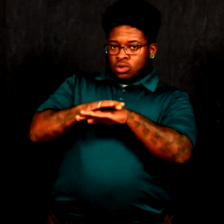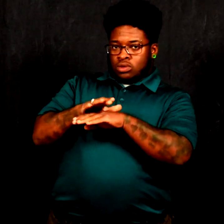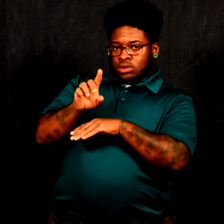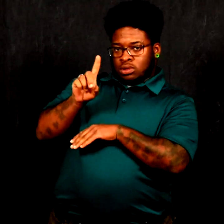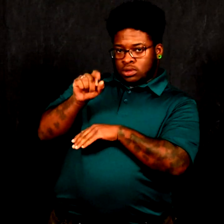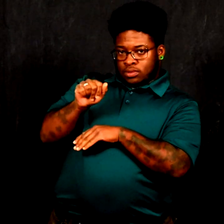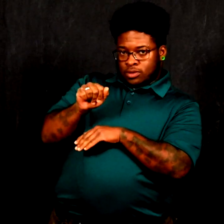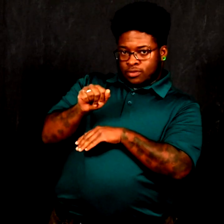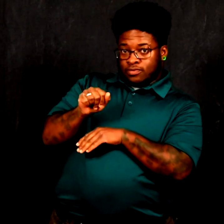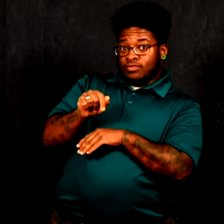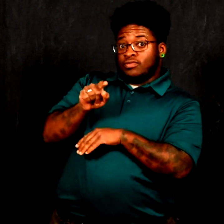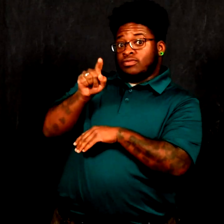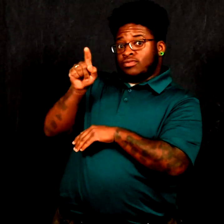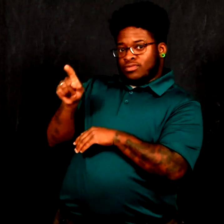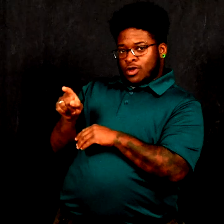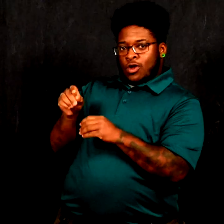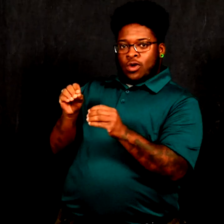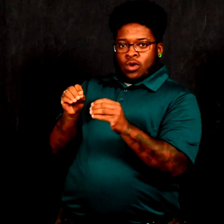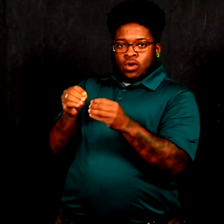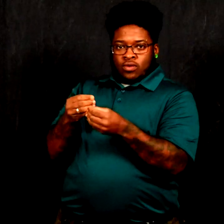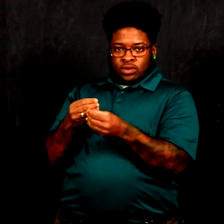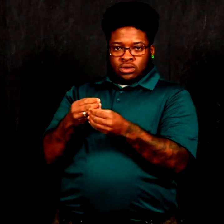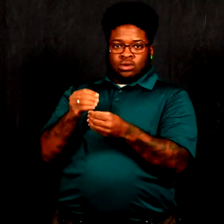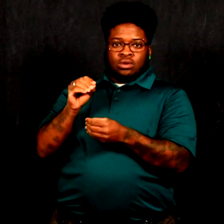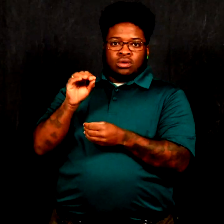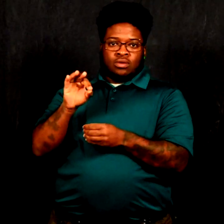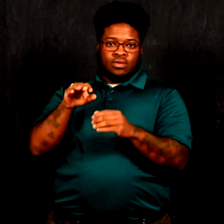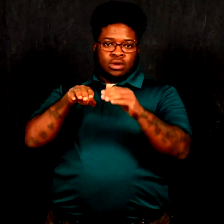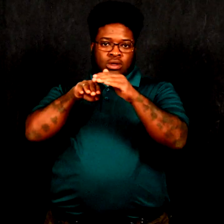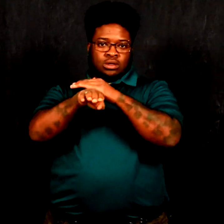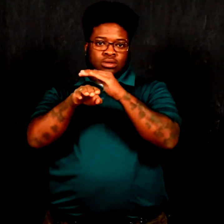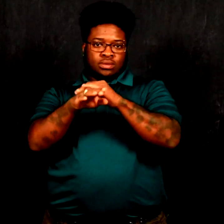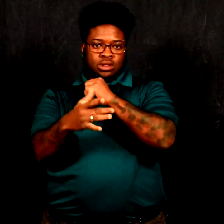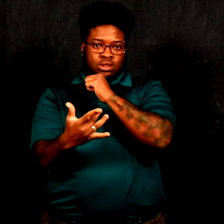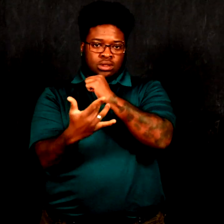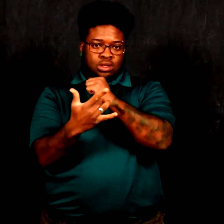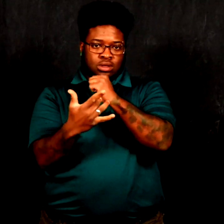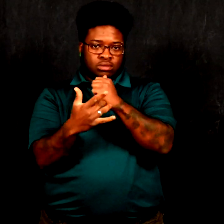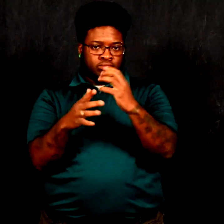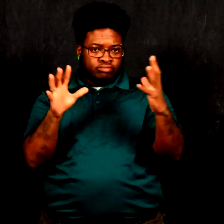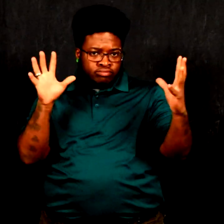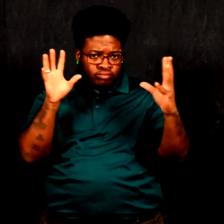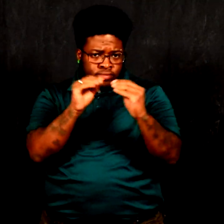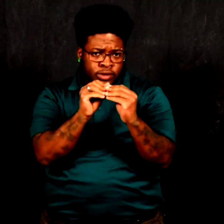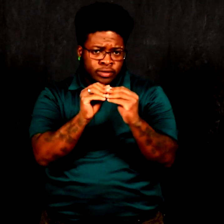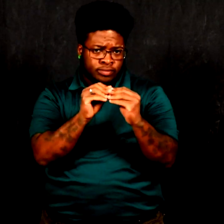on Disabilities and the Office of Accessible Technology to meet